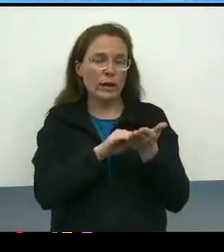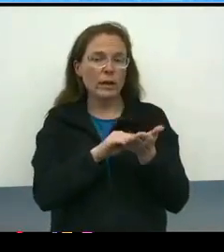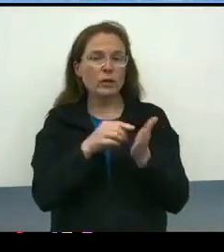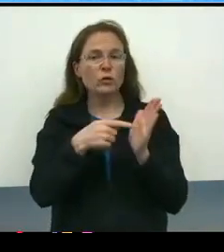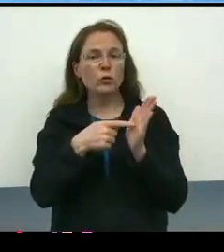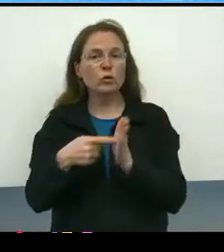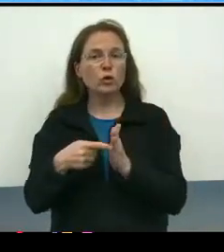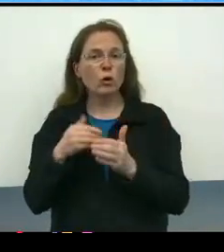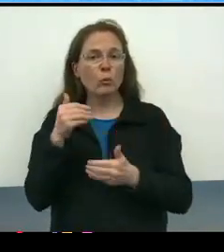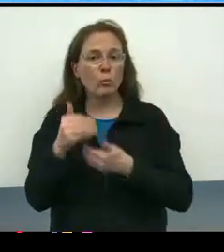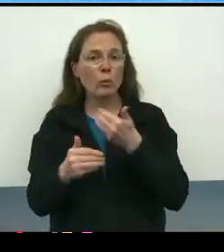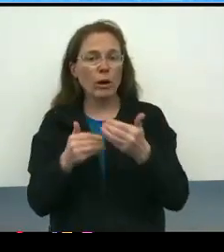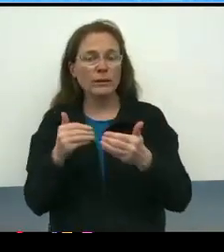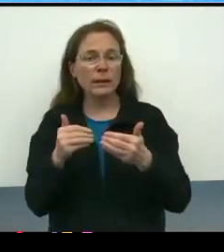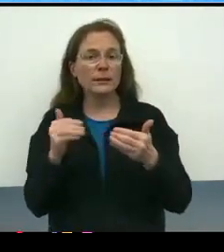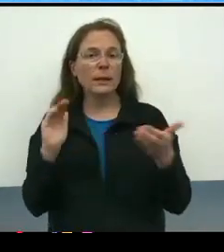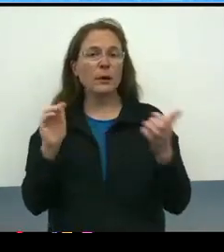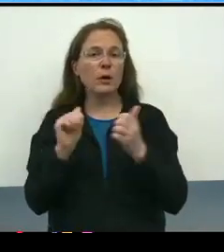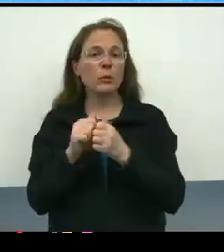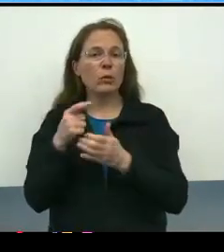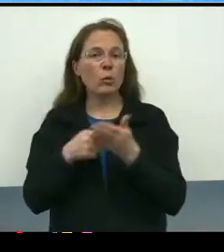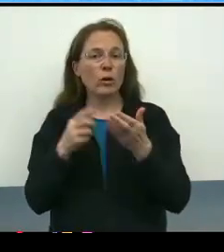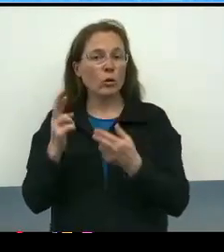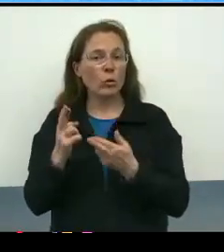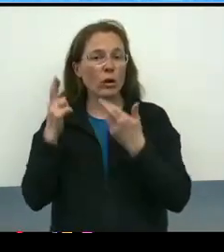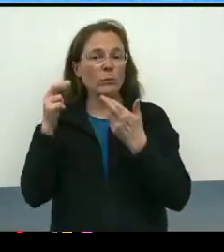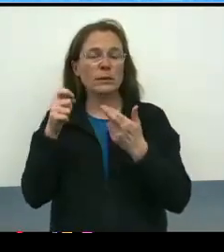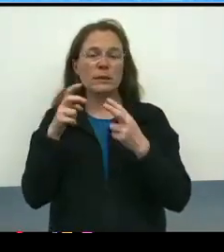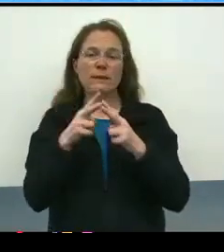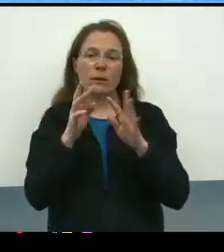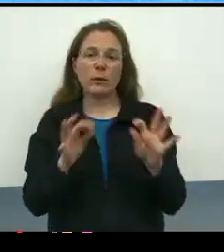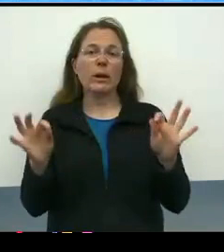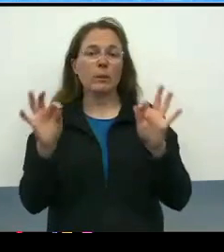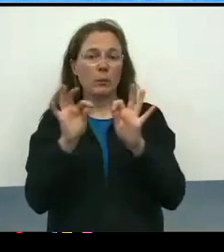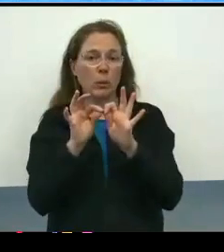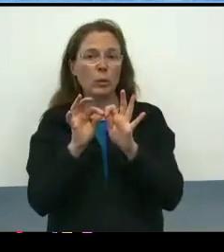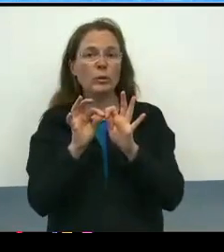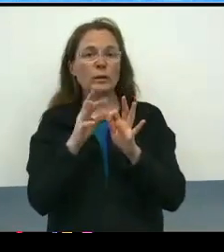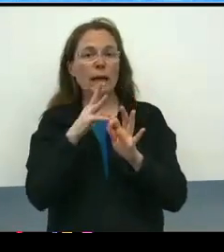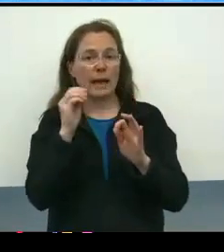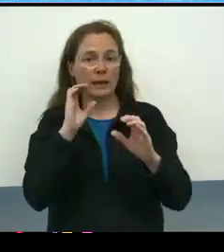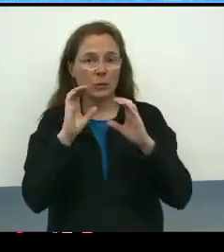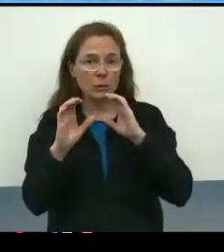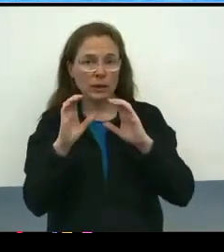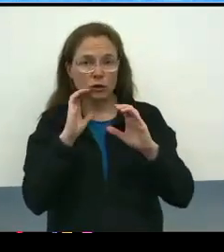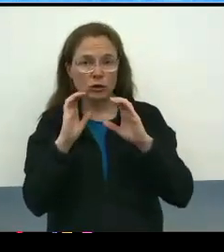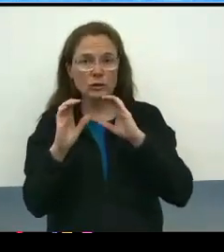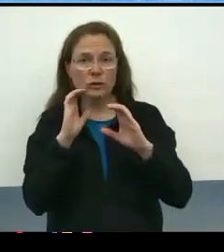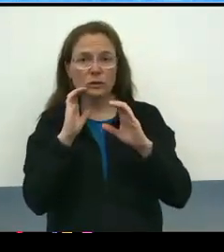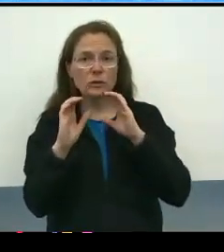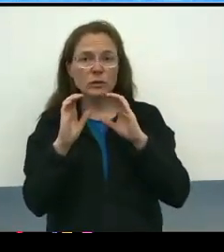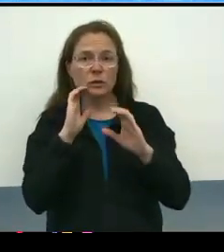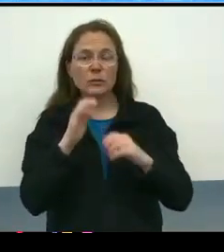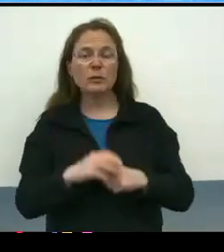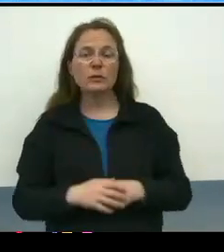against the recommendations is a very important part of our processes, and also our communication capability.